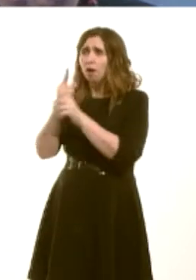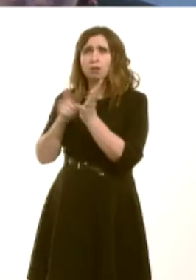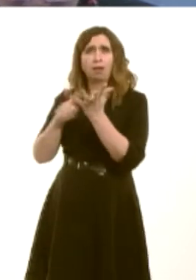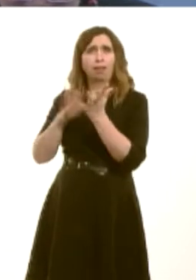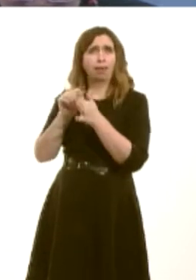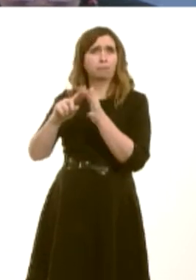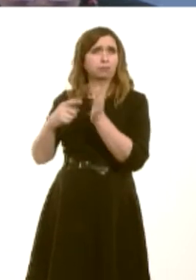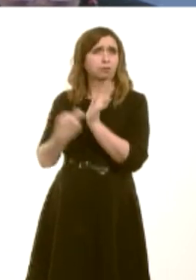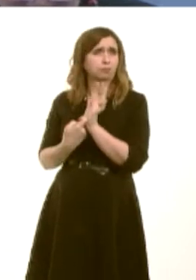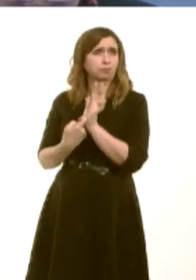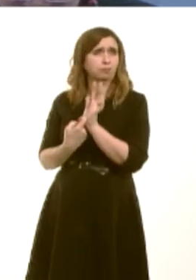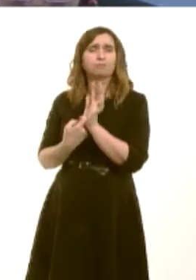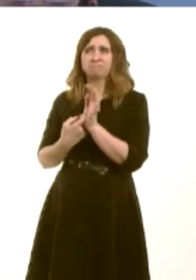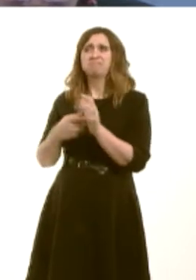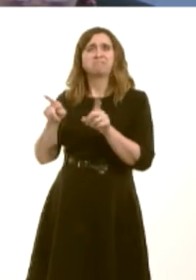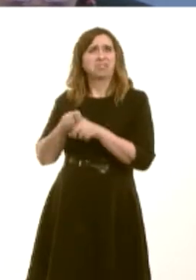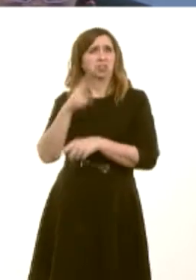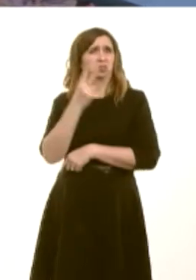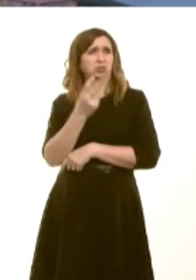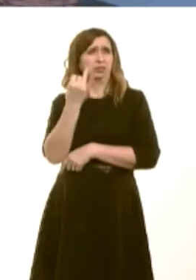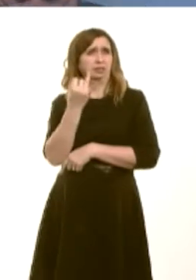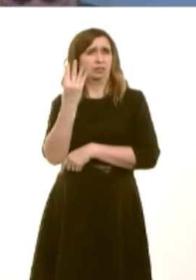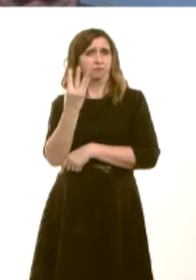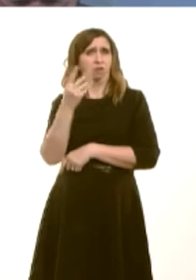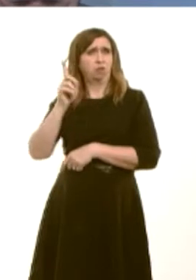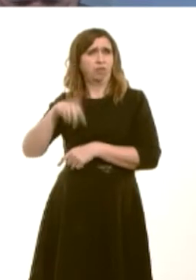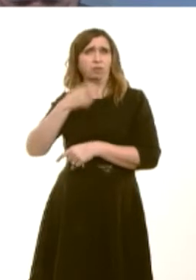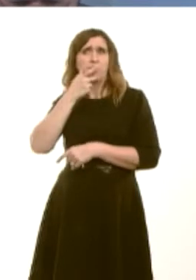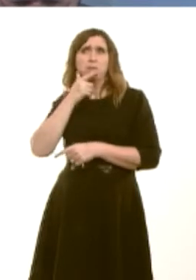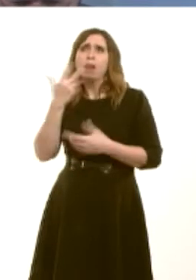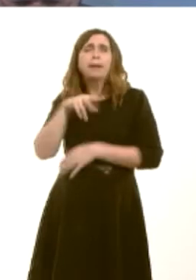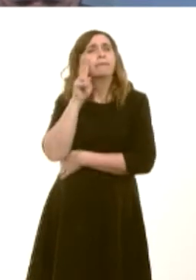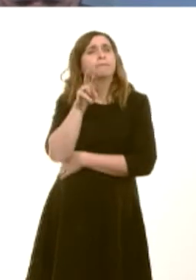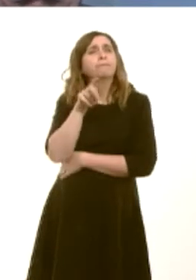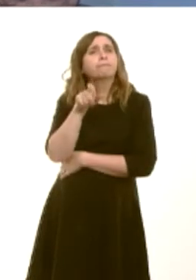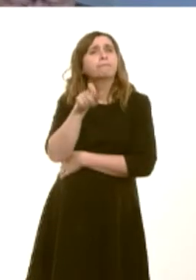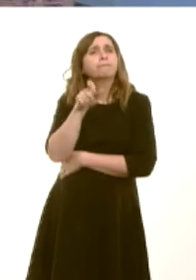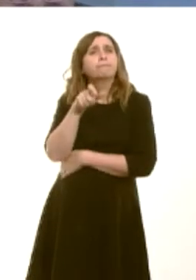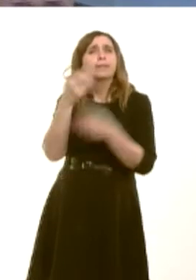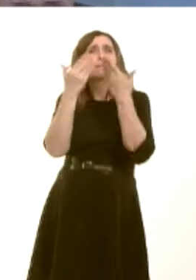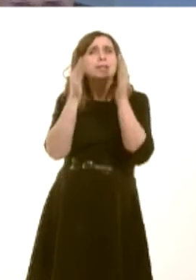success was that 274,000 people had looked at Facebook and Twitter. Ultimately, First